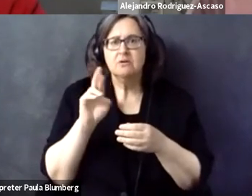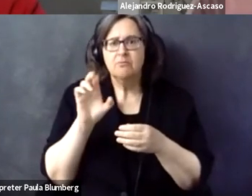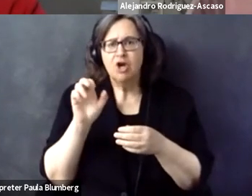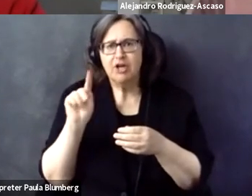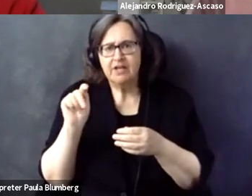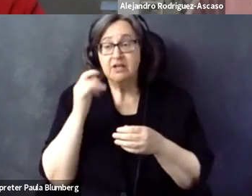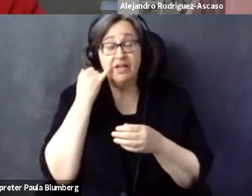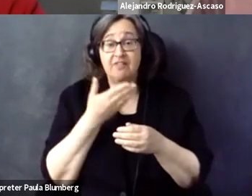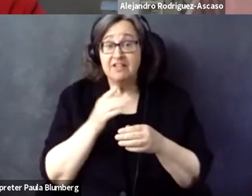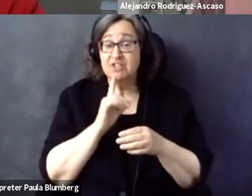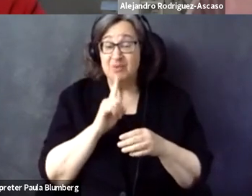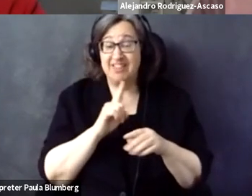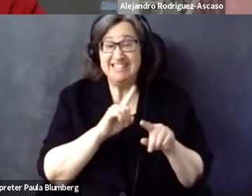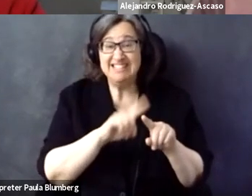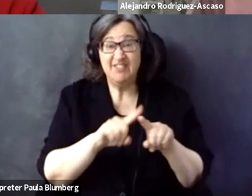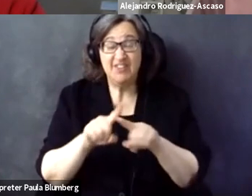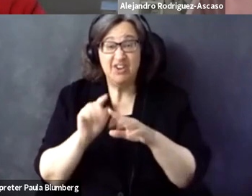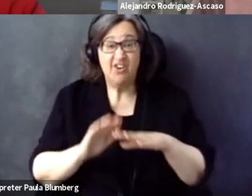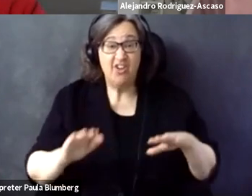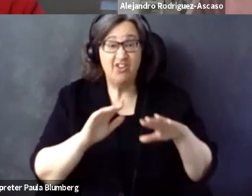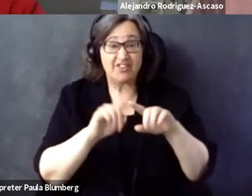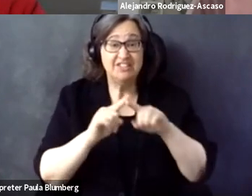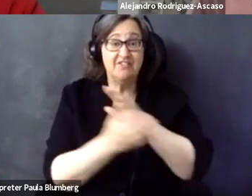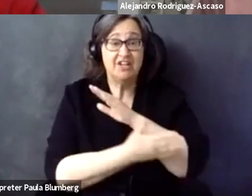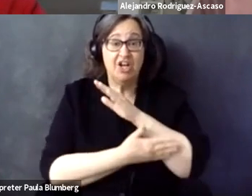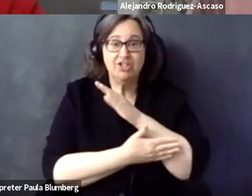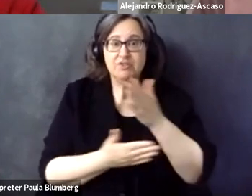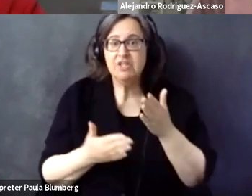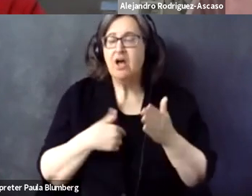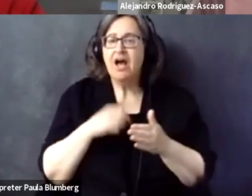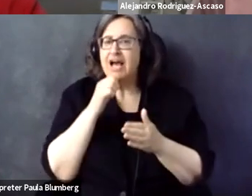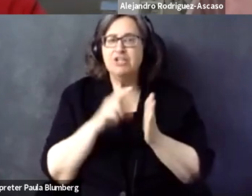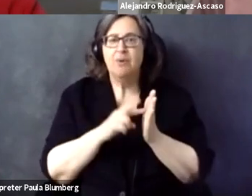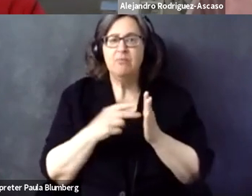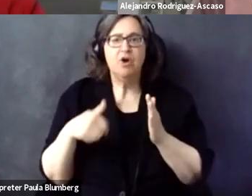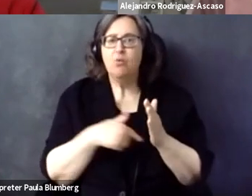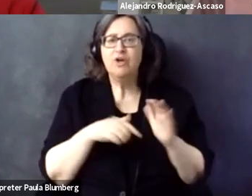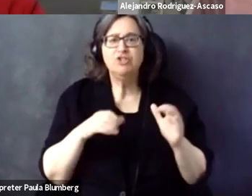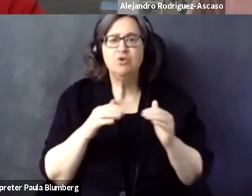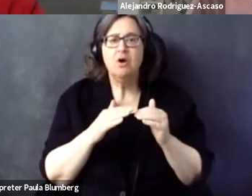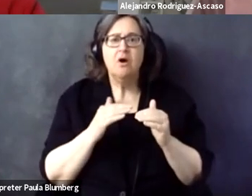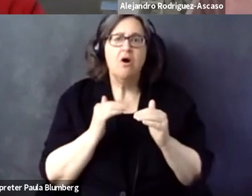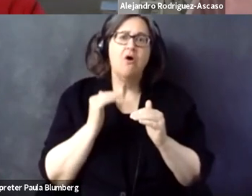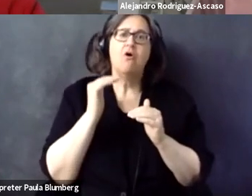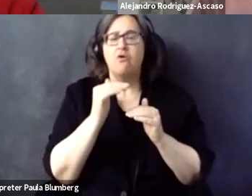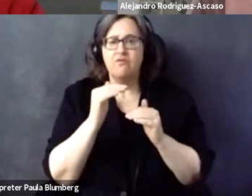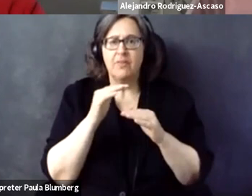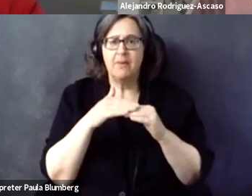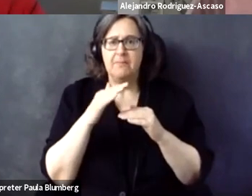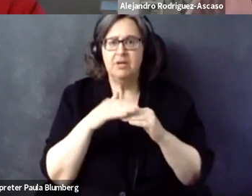is that, you know, to promote the intermarket and everything. If things are really different in different countries and that we interpret this